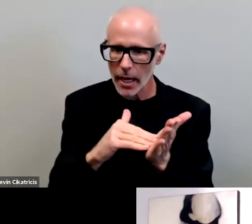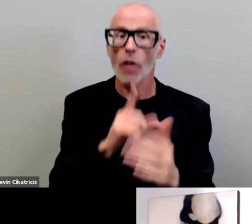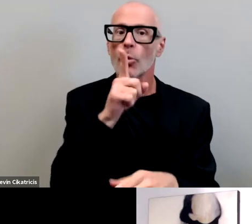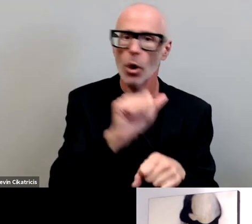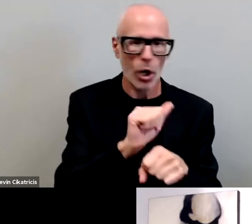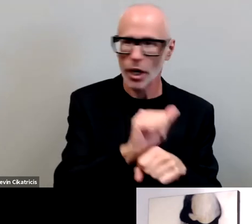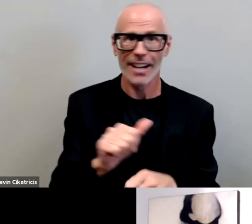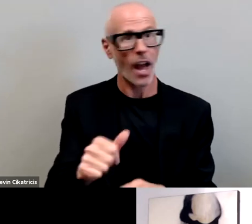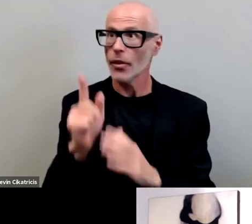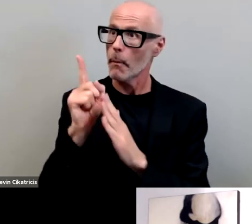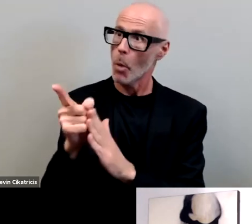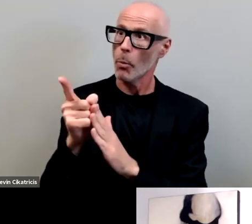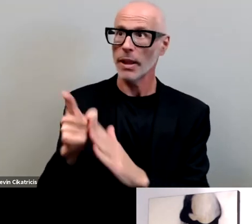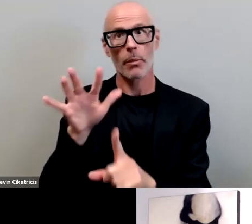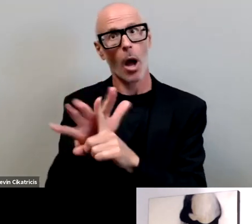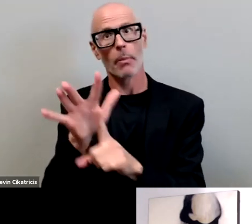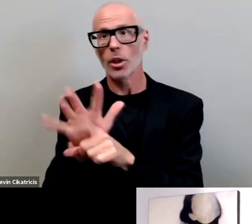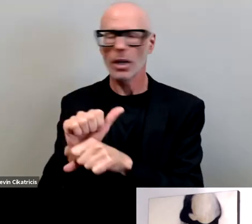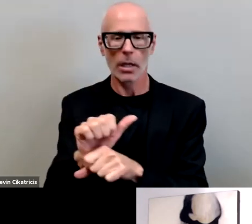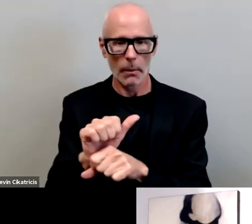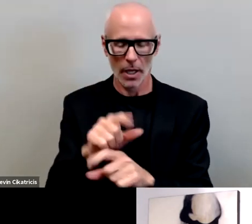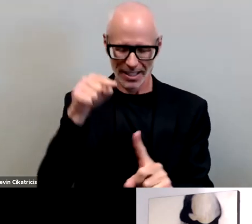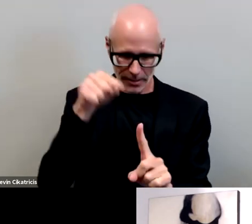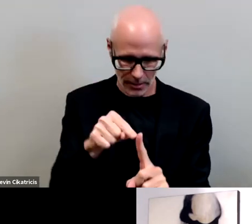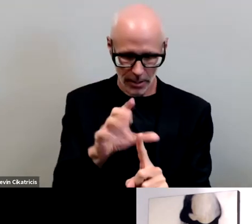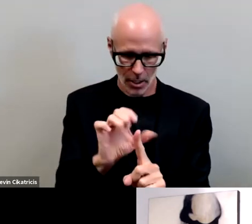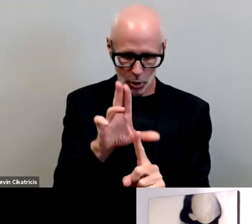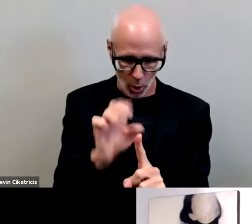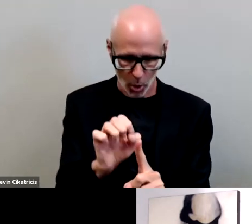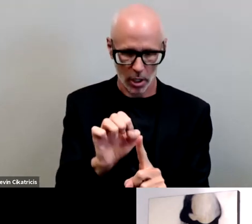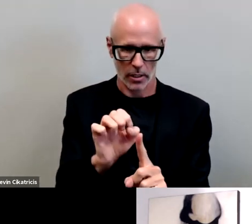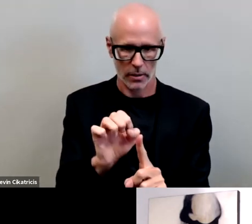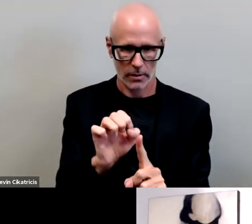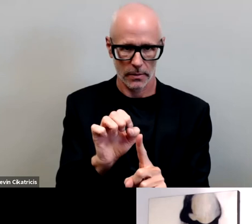not the soup du jour but what is at the core of moving the needle for success and change